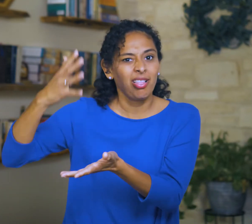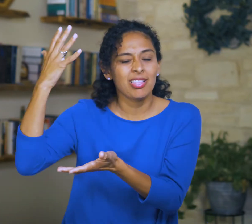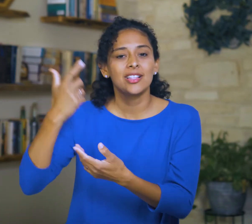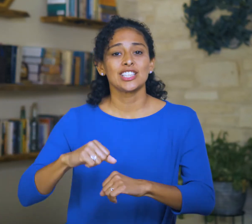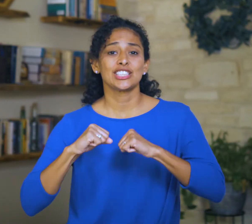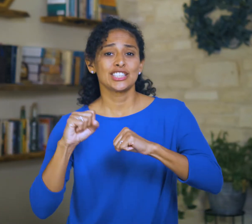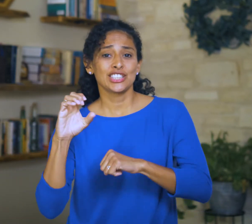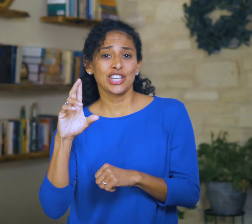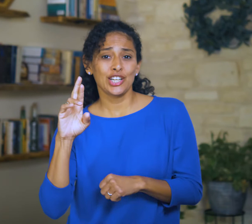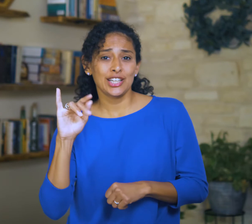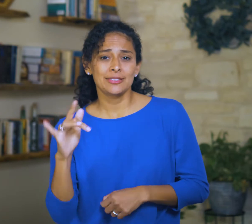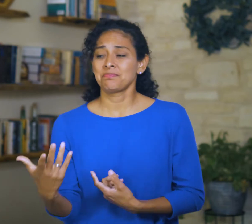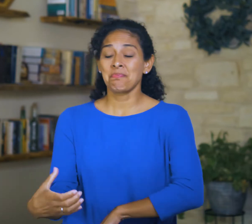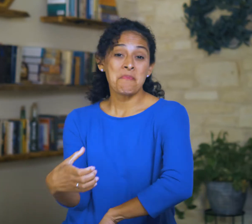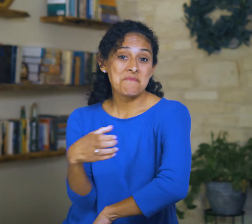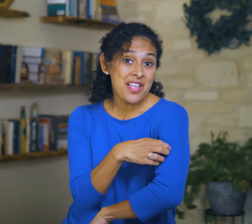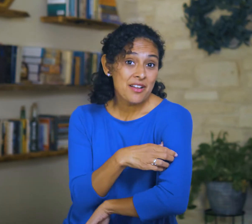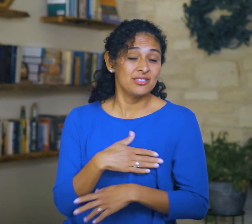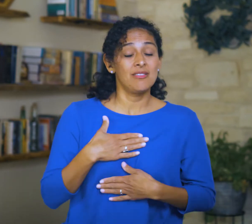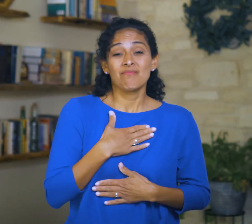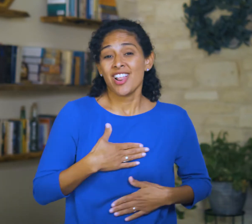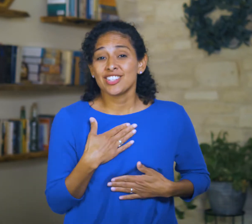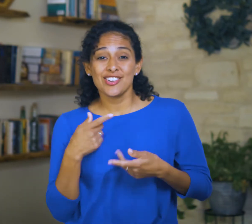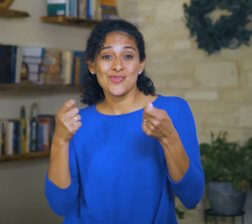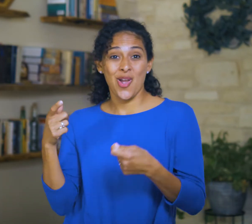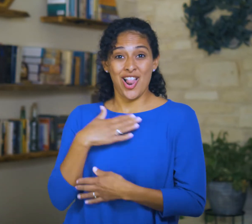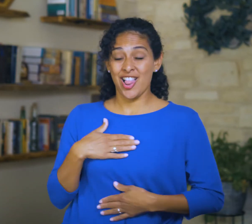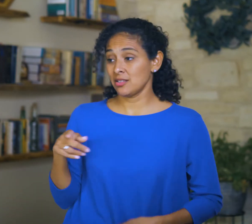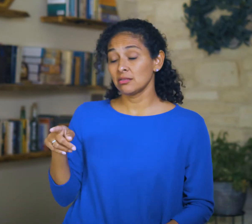security, power, pleasure, and control.